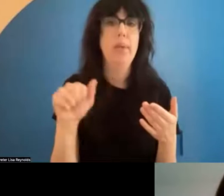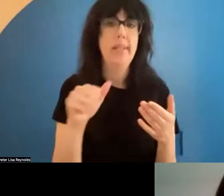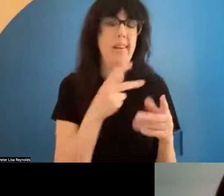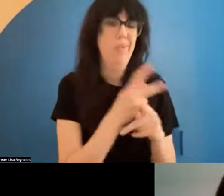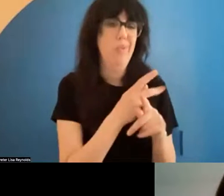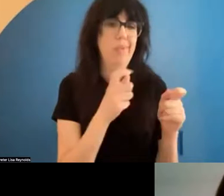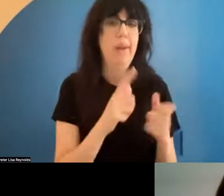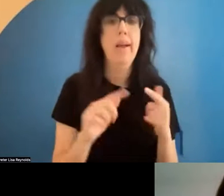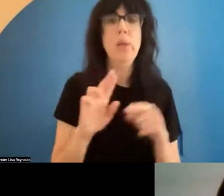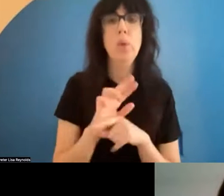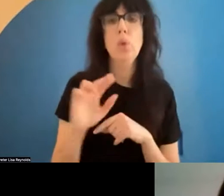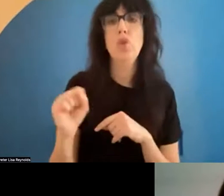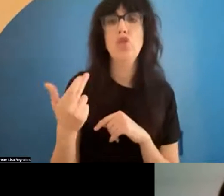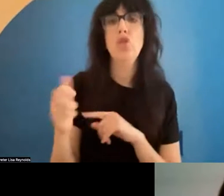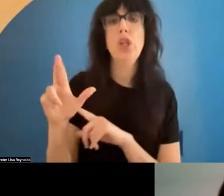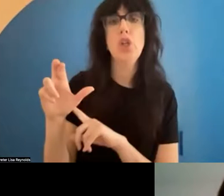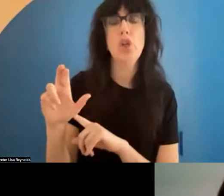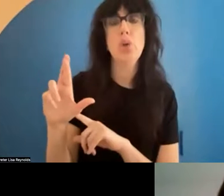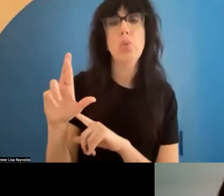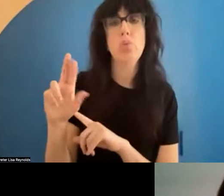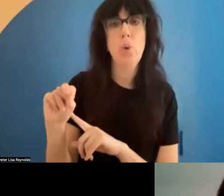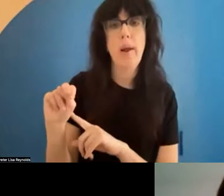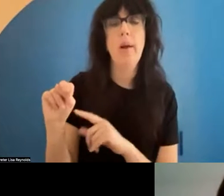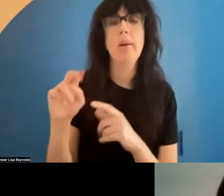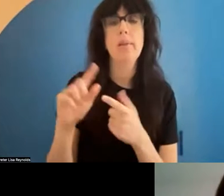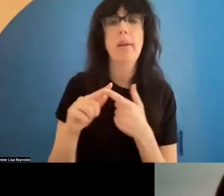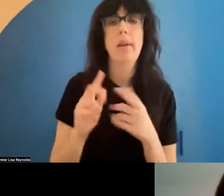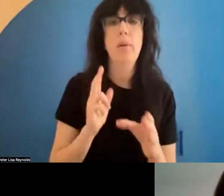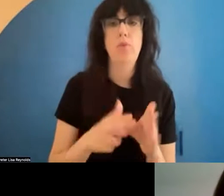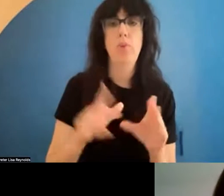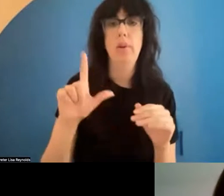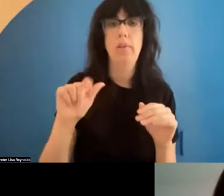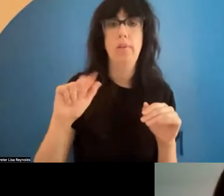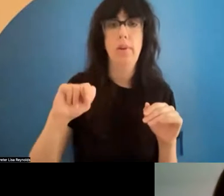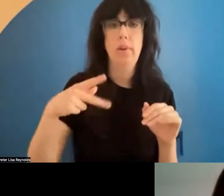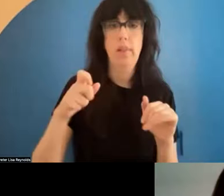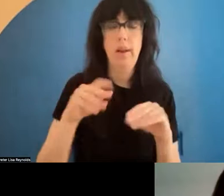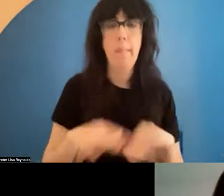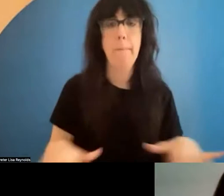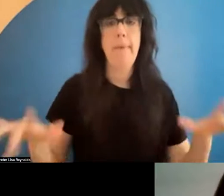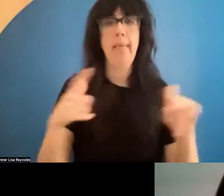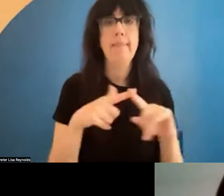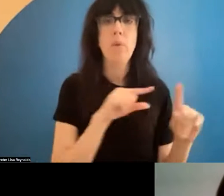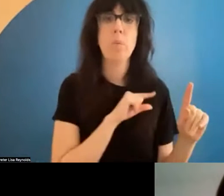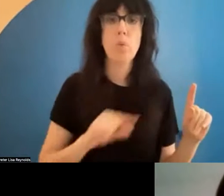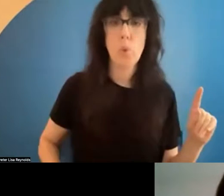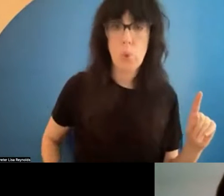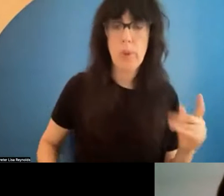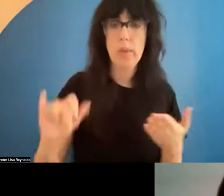Smith. I use she/her pronouns and I am joining from Munsee